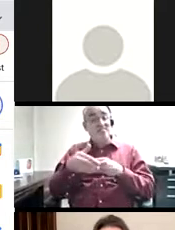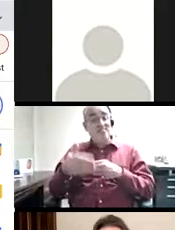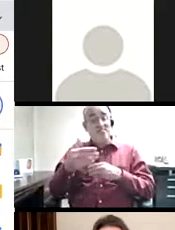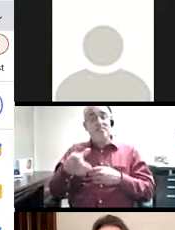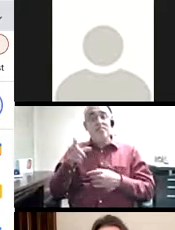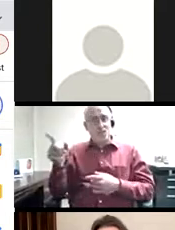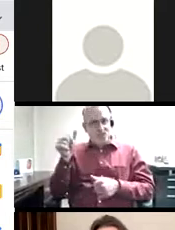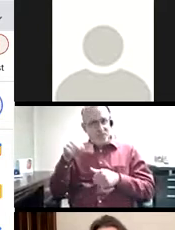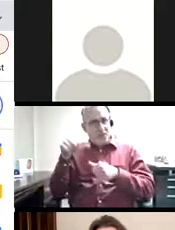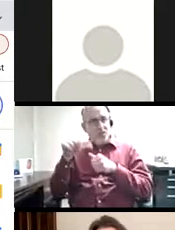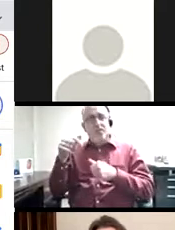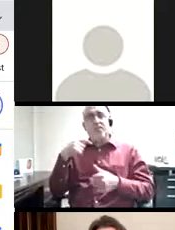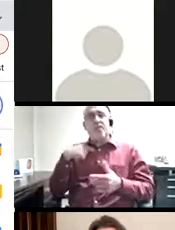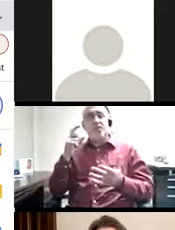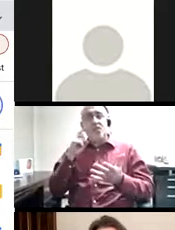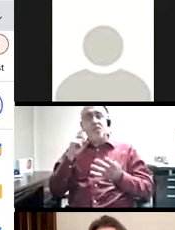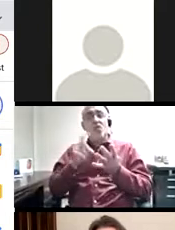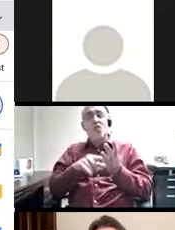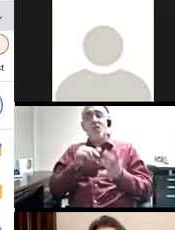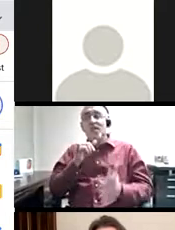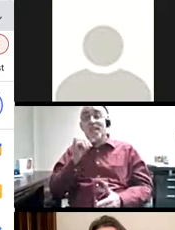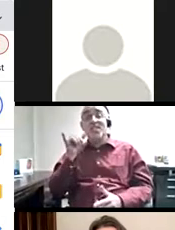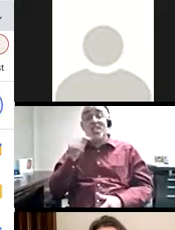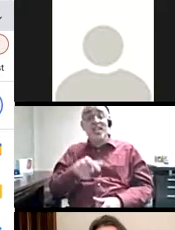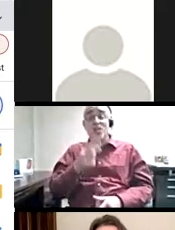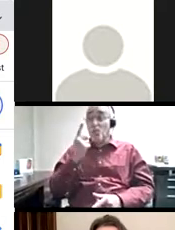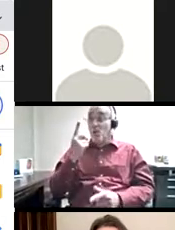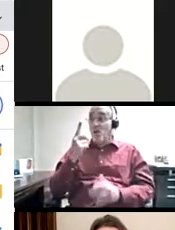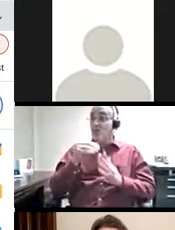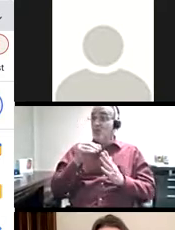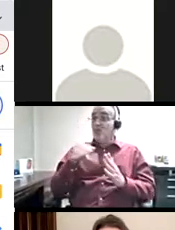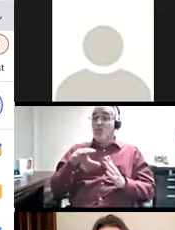supporting retention, too. I noticed yesterday that there was only one student absent from this class.